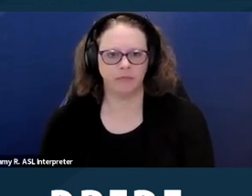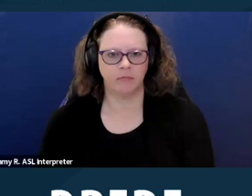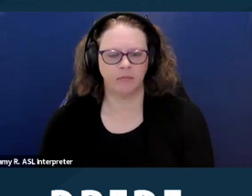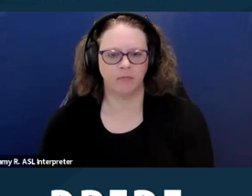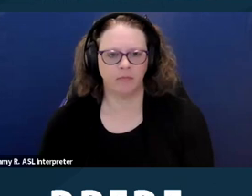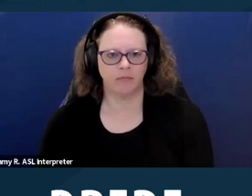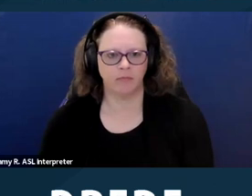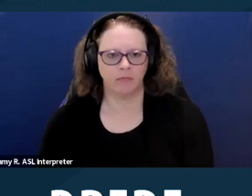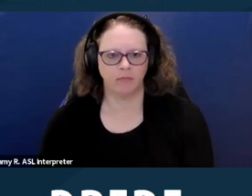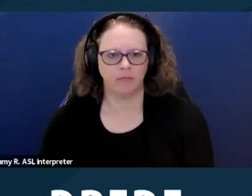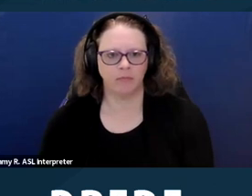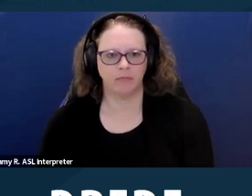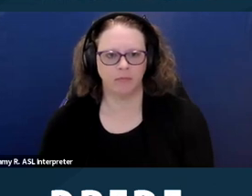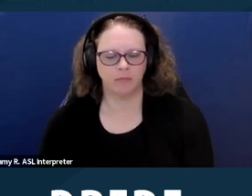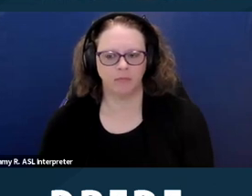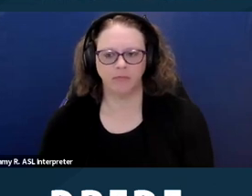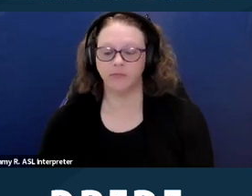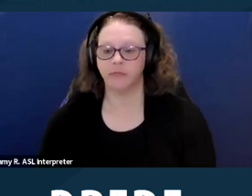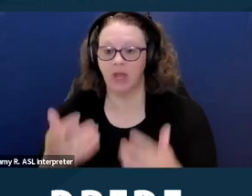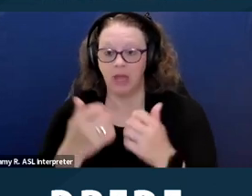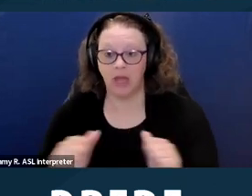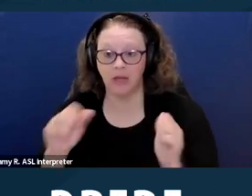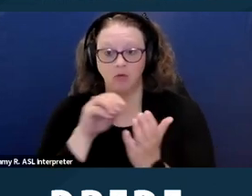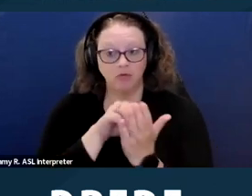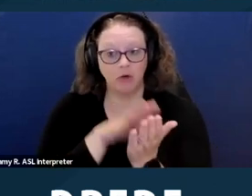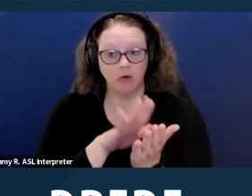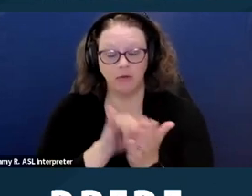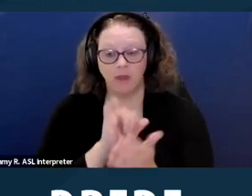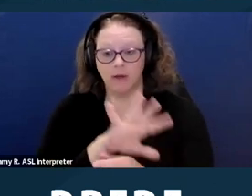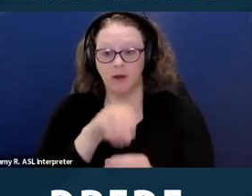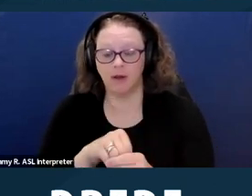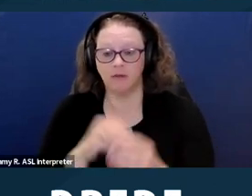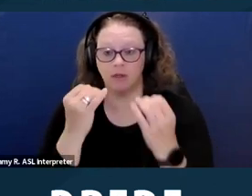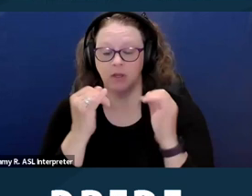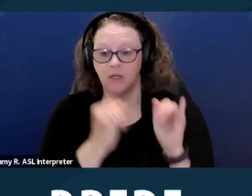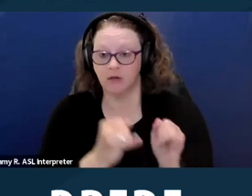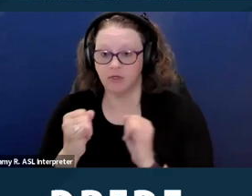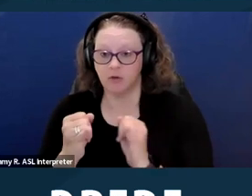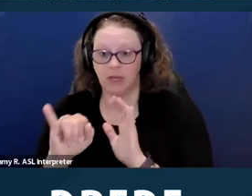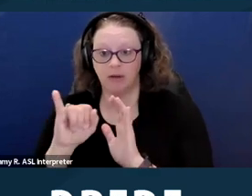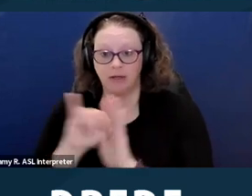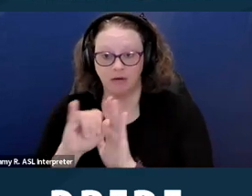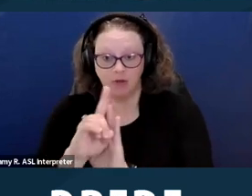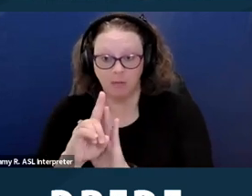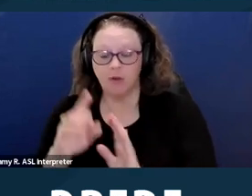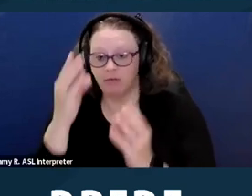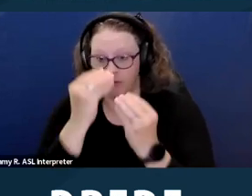And I'm going to read it. It's any record that contains individually identifiable information and describes any aspect